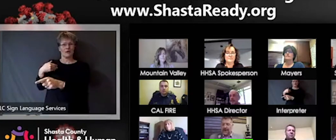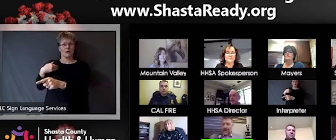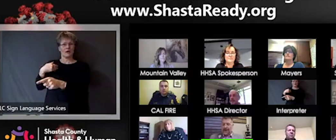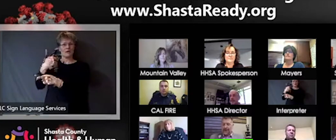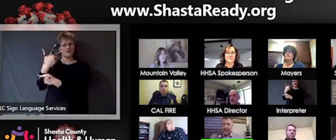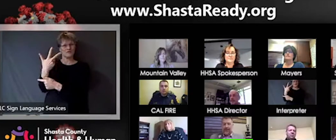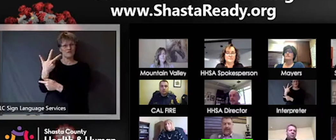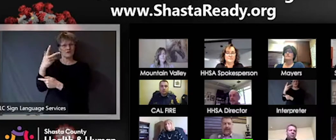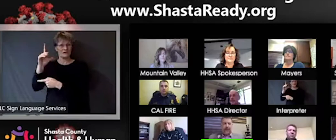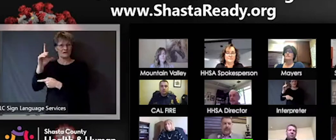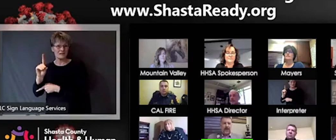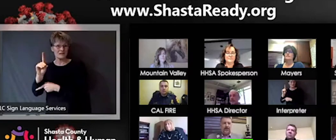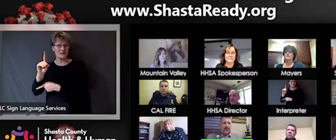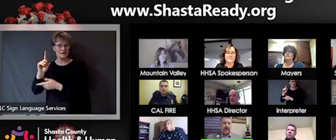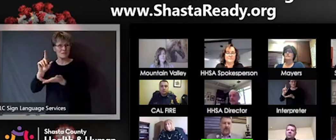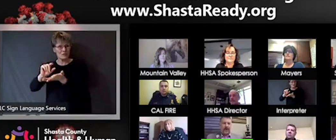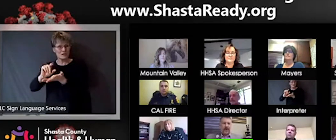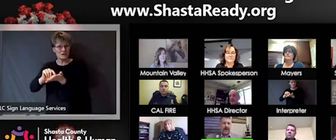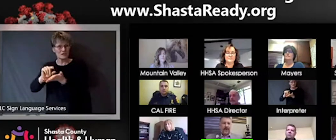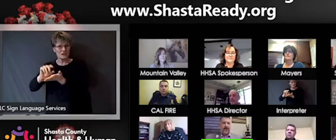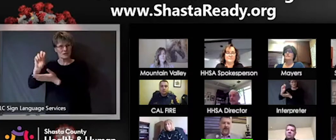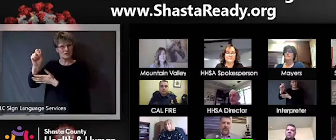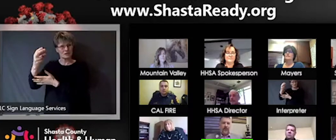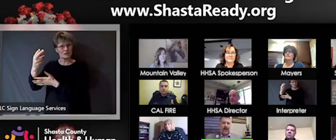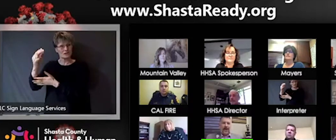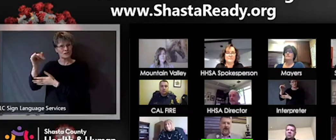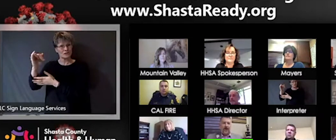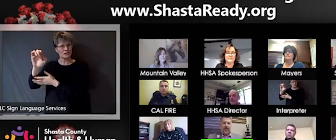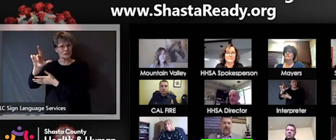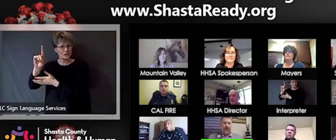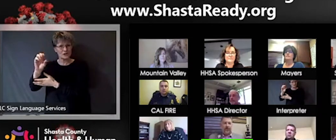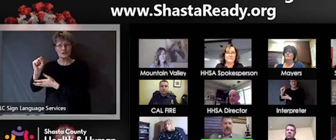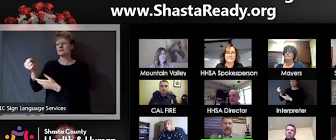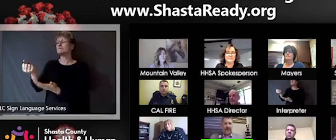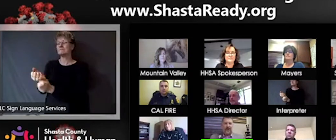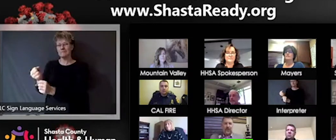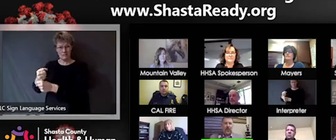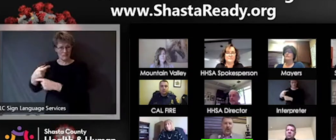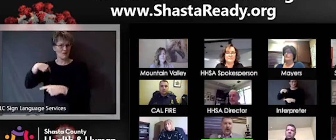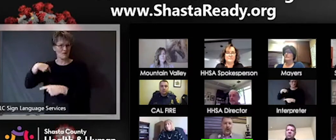but today was kind of a special day in that we had our first I guess what we're